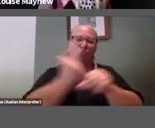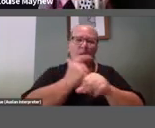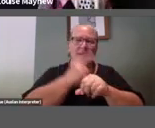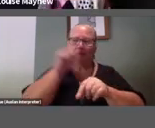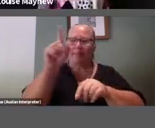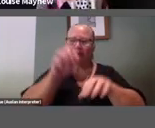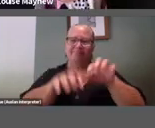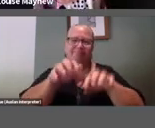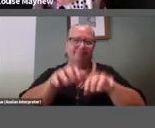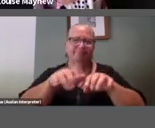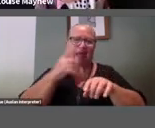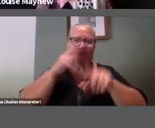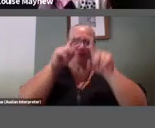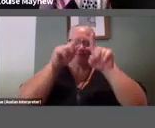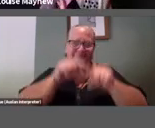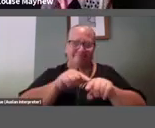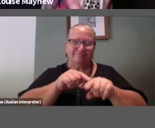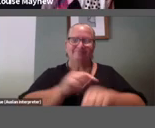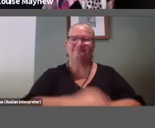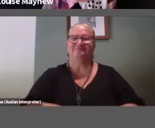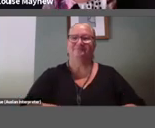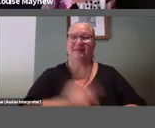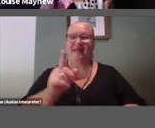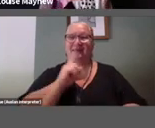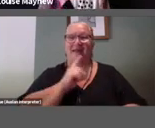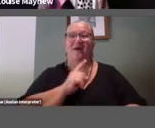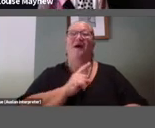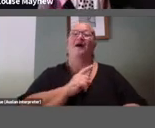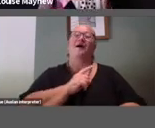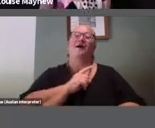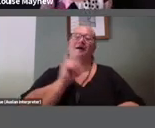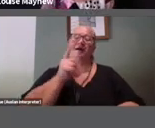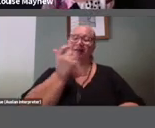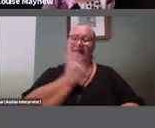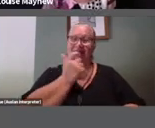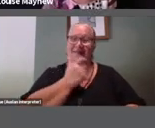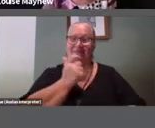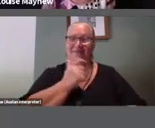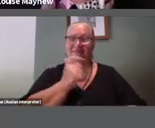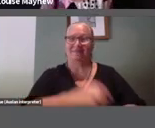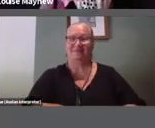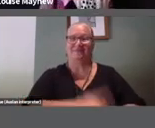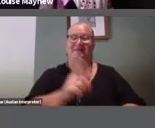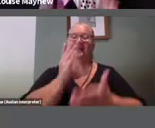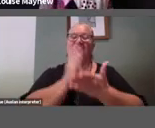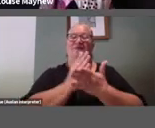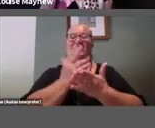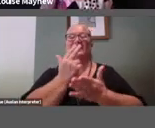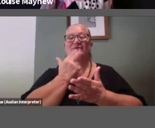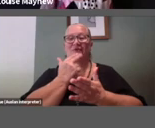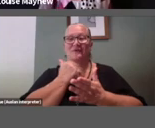We have an all caps, ‘OH MY GOSH THIS IS SO CUTE’, ‘Adorable,